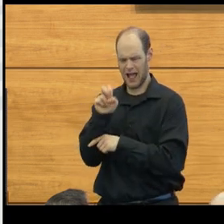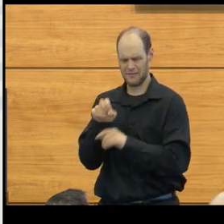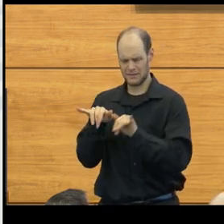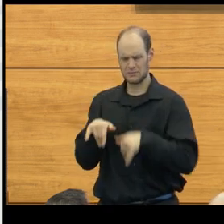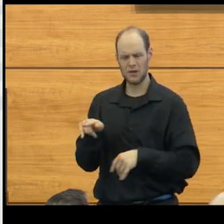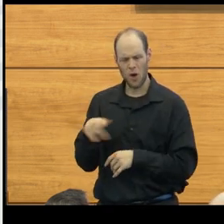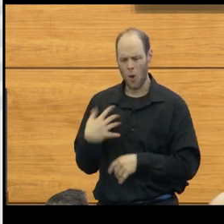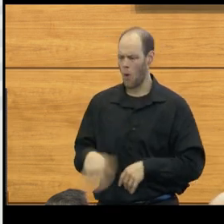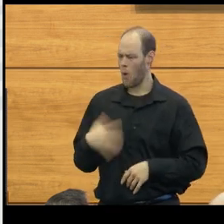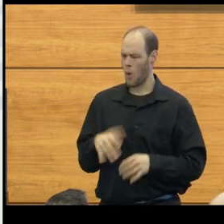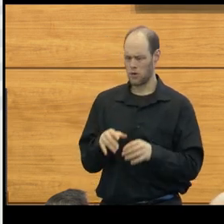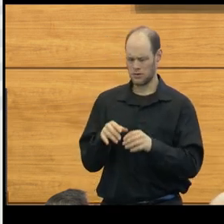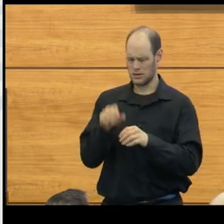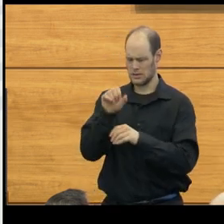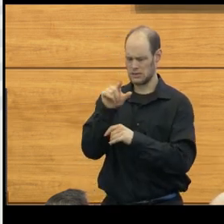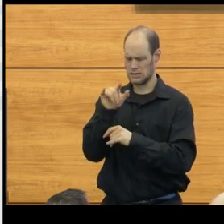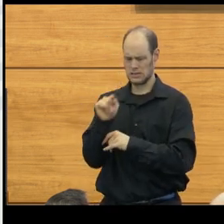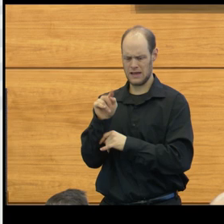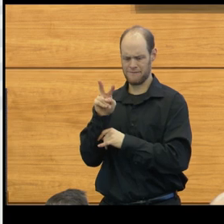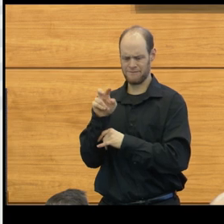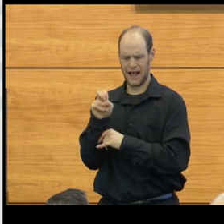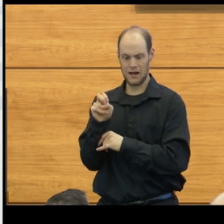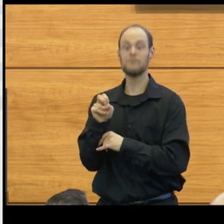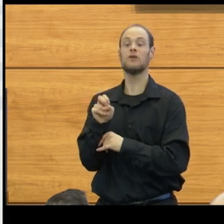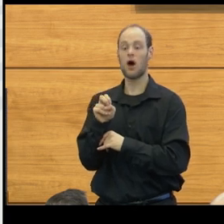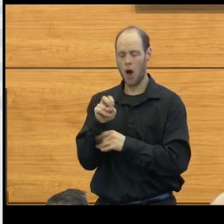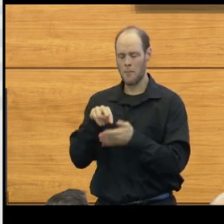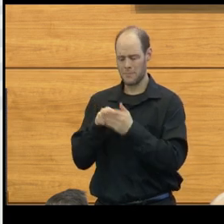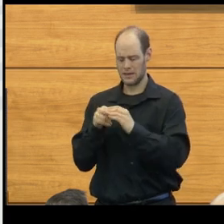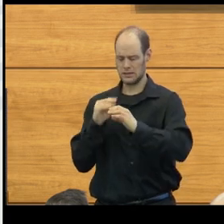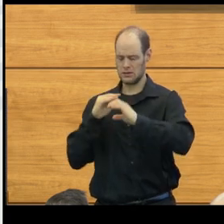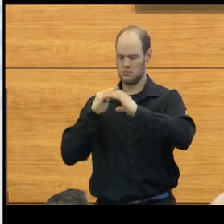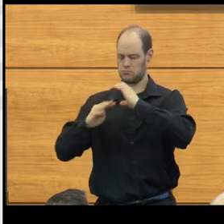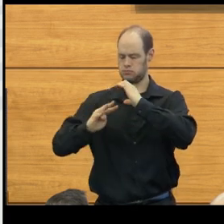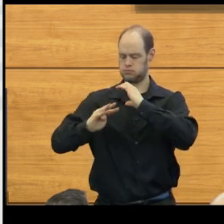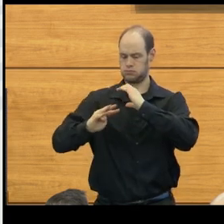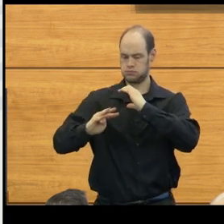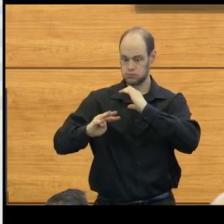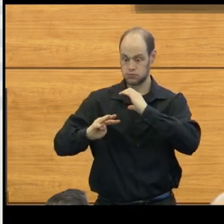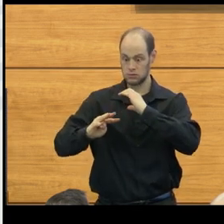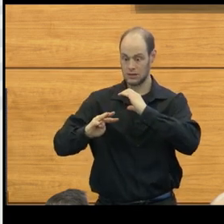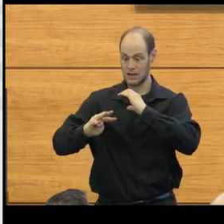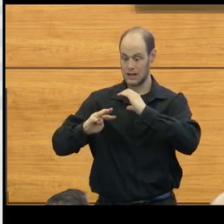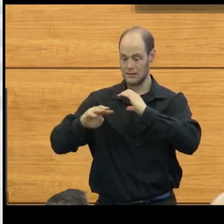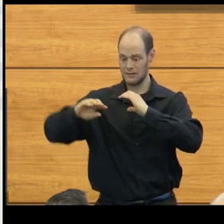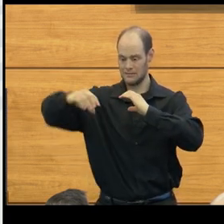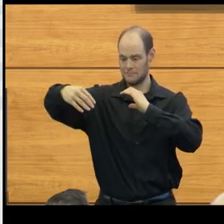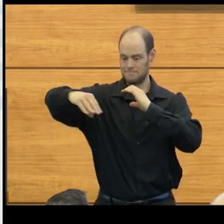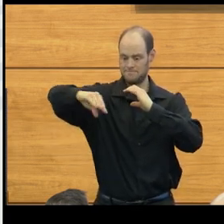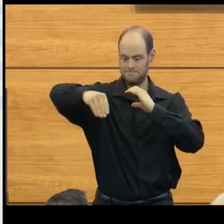that a simple slit valve would allow flow in one direction, and if a second valve was placed on the other side,